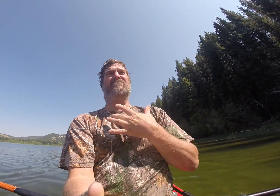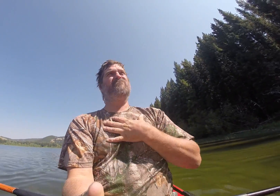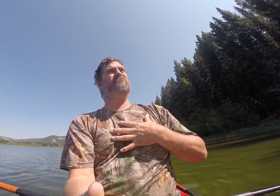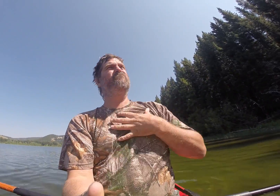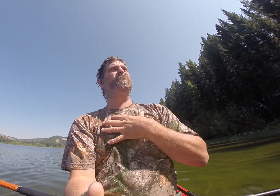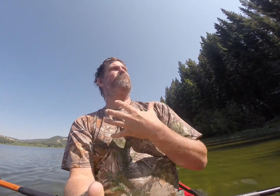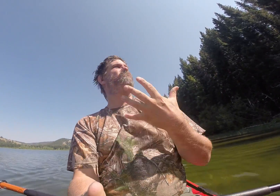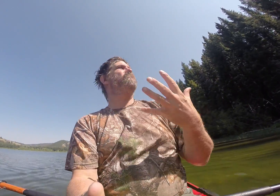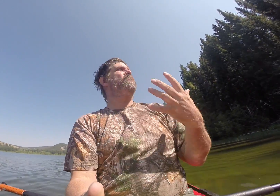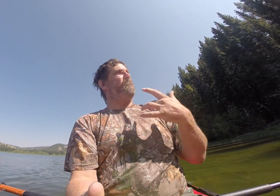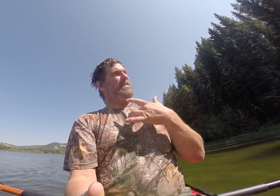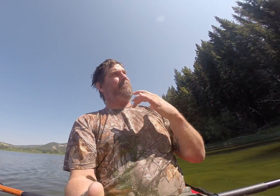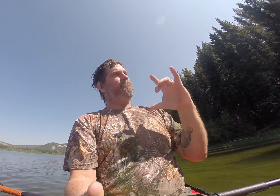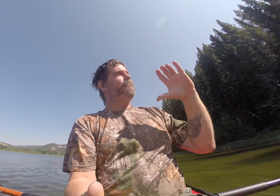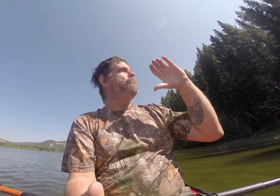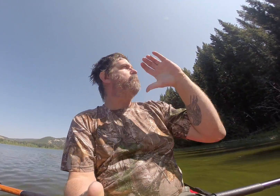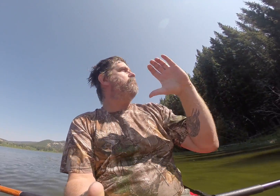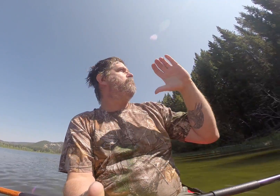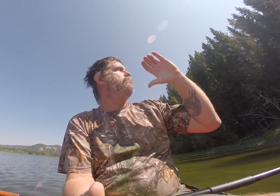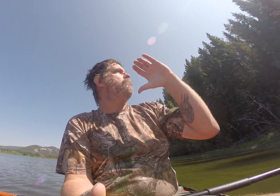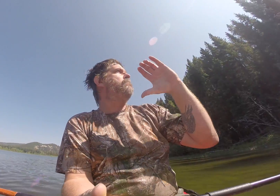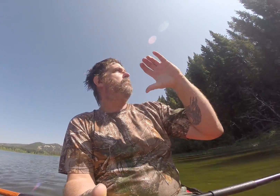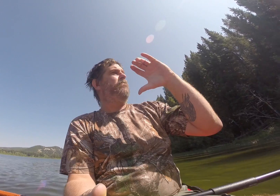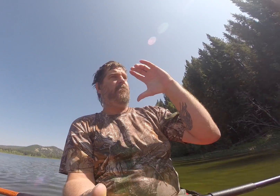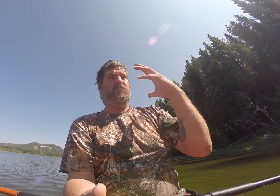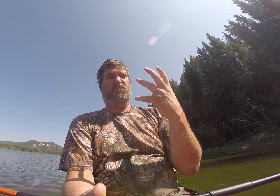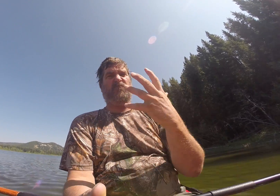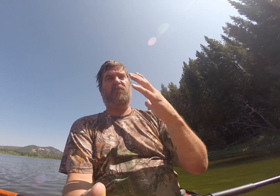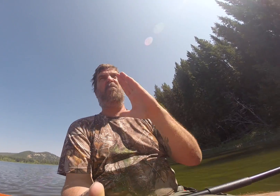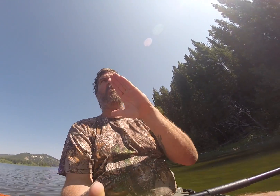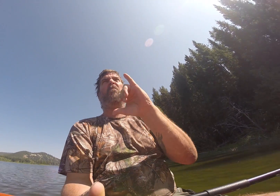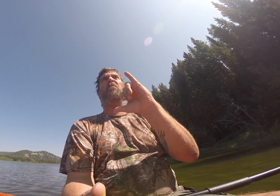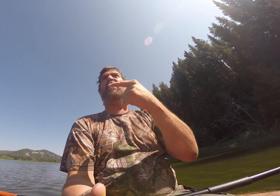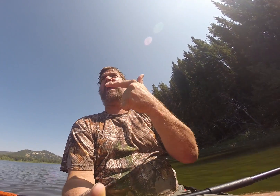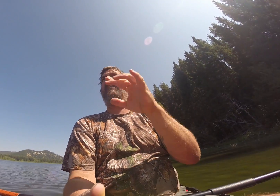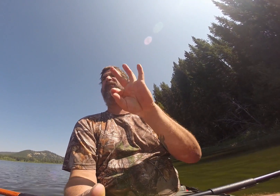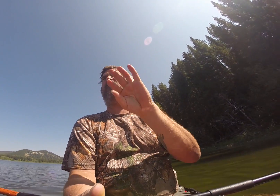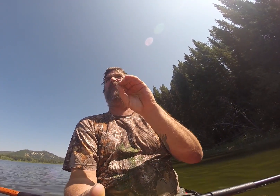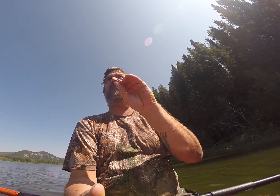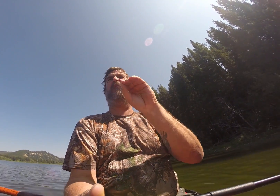I felt I am looking for Big Foot